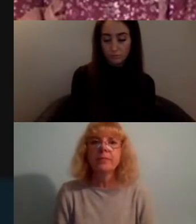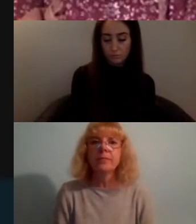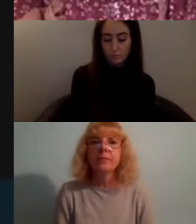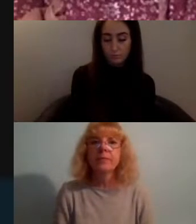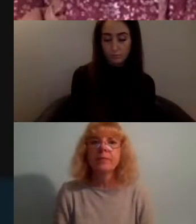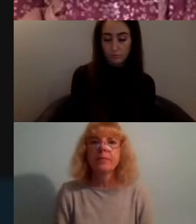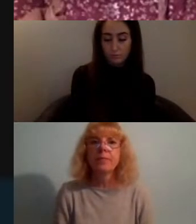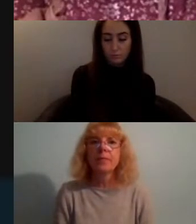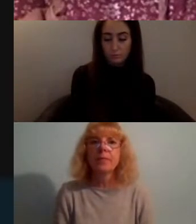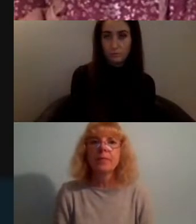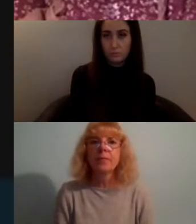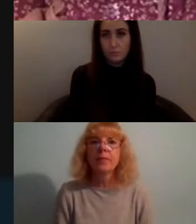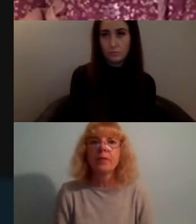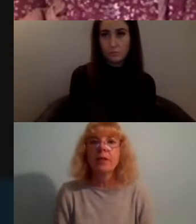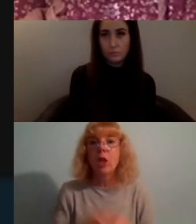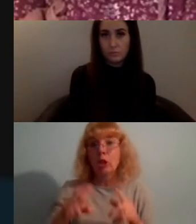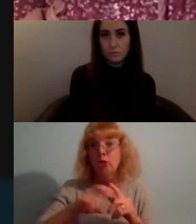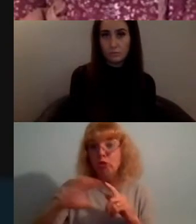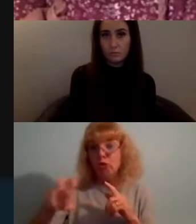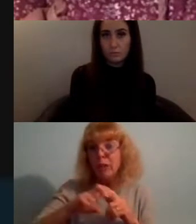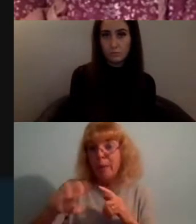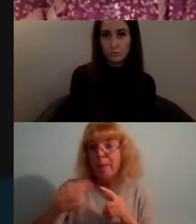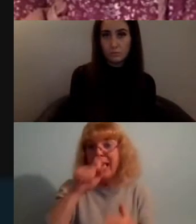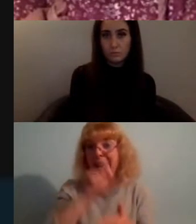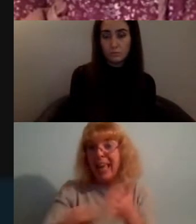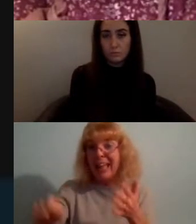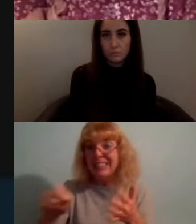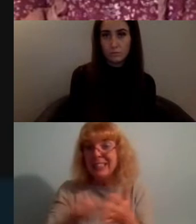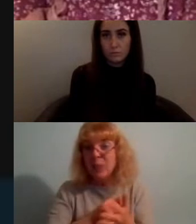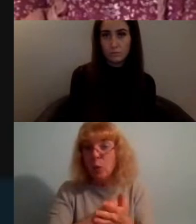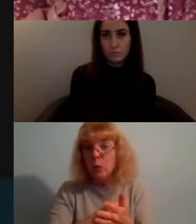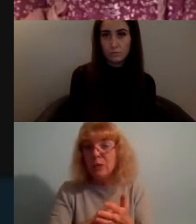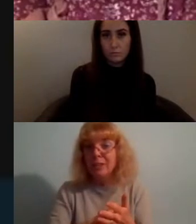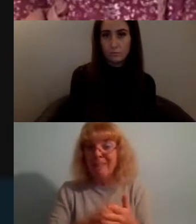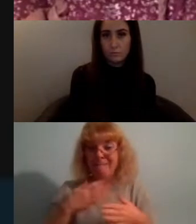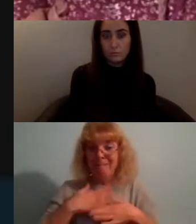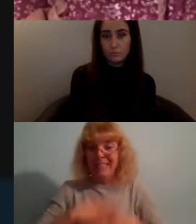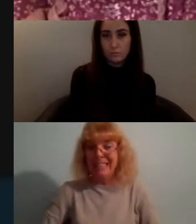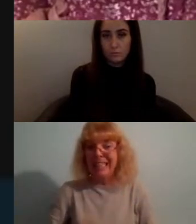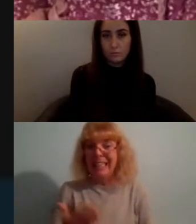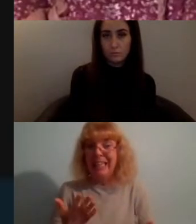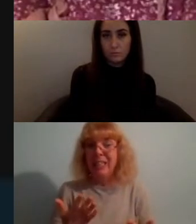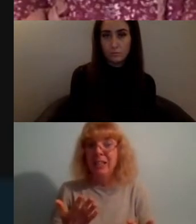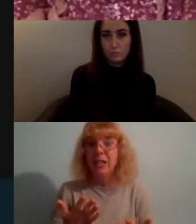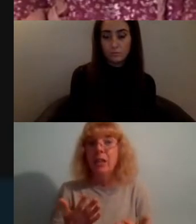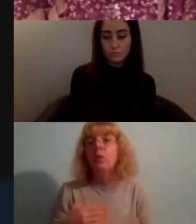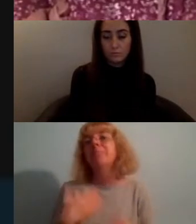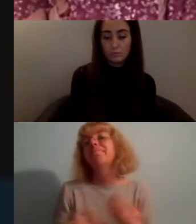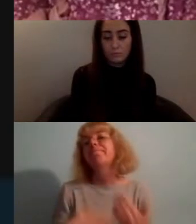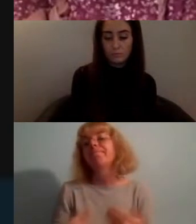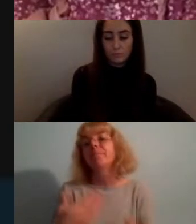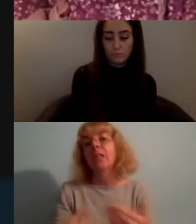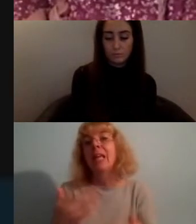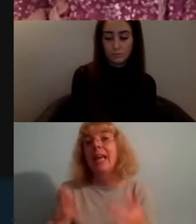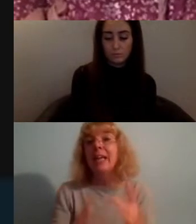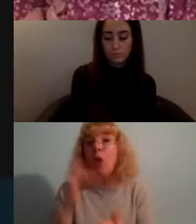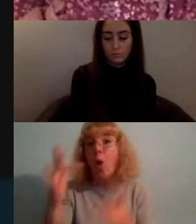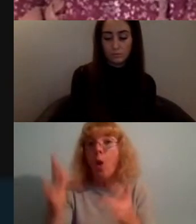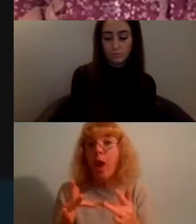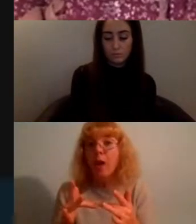so the trip was cancelled in its physicality but we plowed on and we existed in online spaces and I